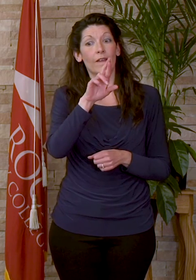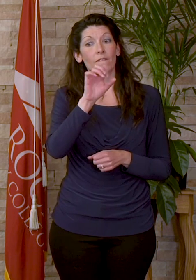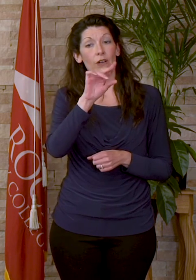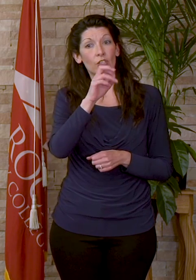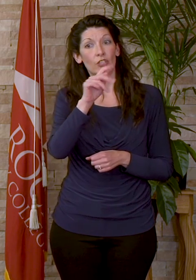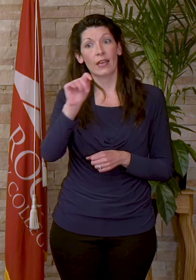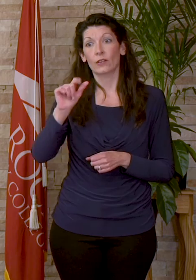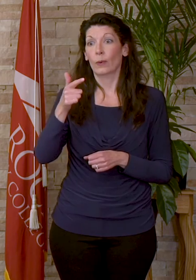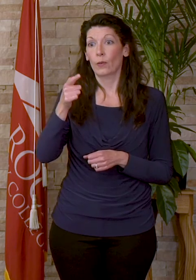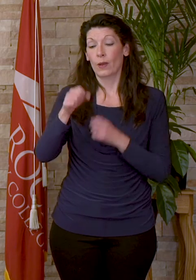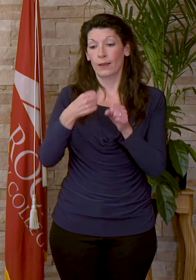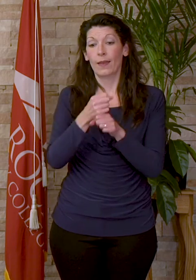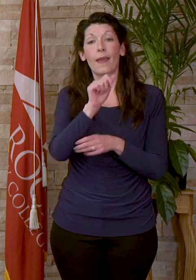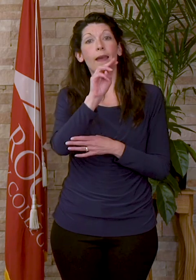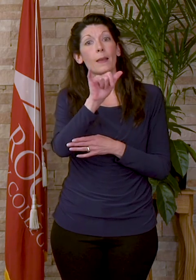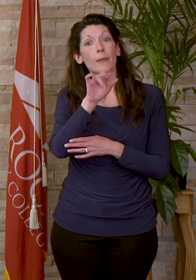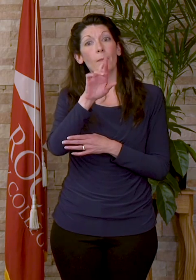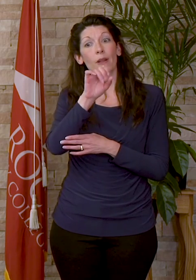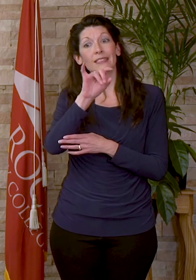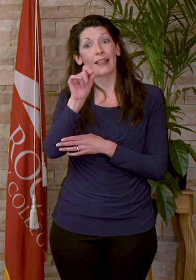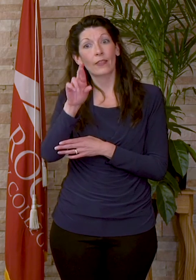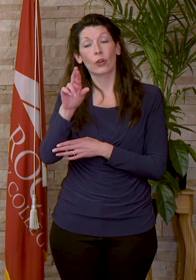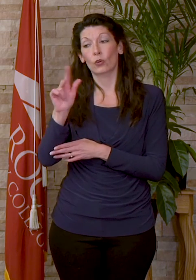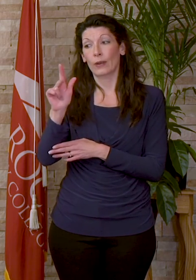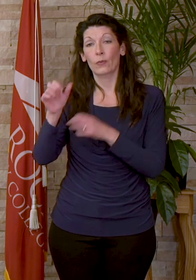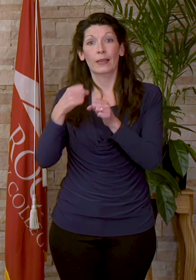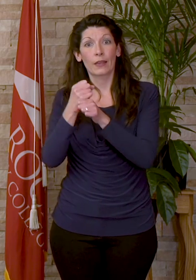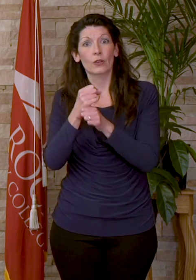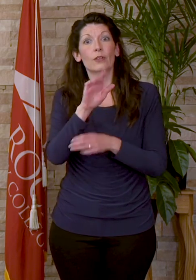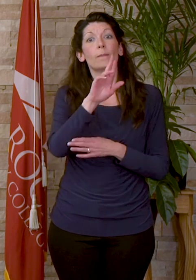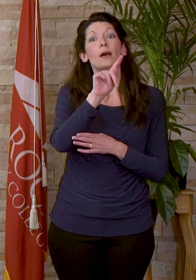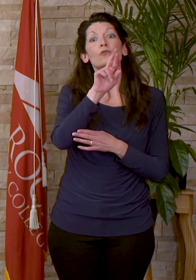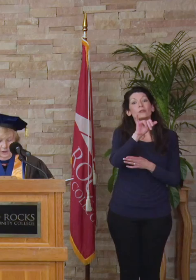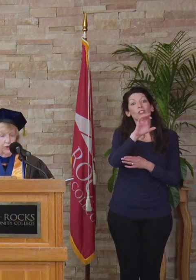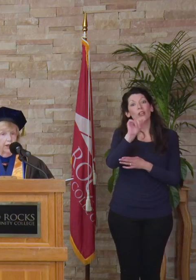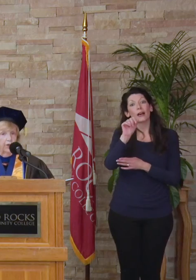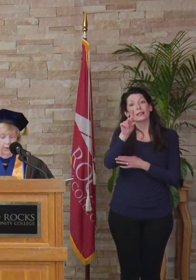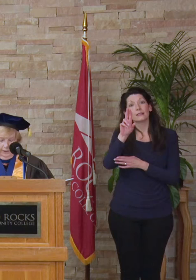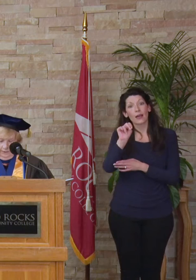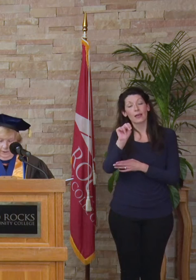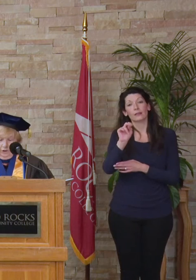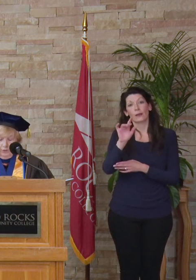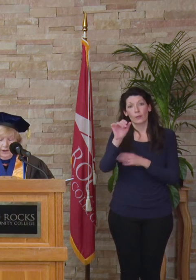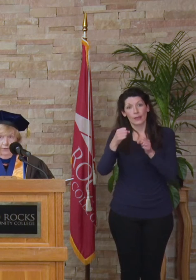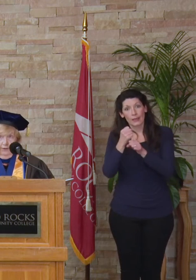Amy Braziller, 23 years. Patricia Dunn, 23 years. Jeanine Kreller, 25 years.